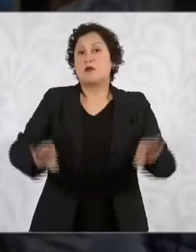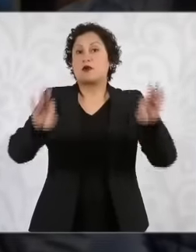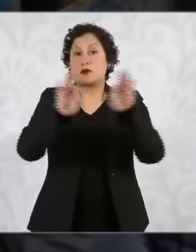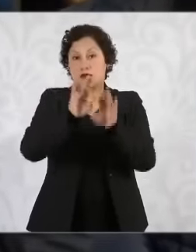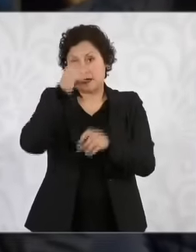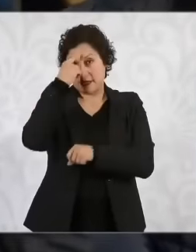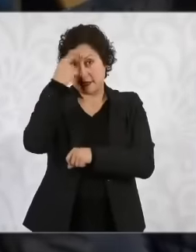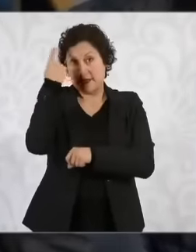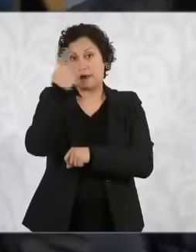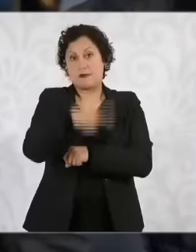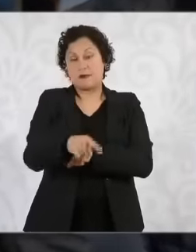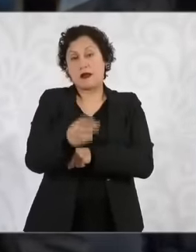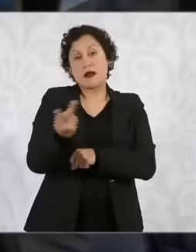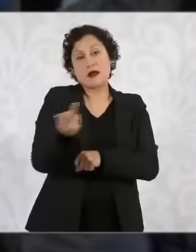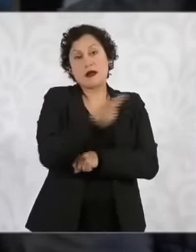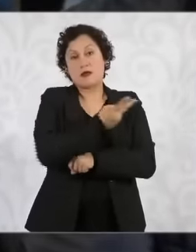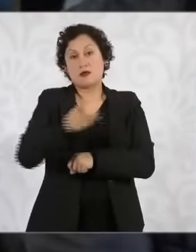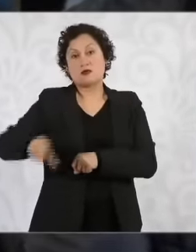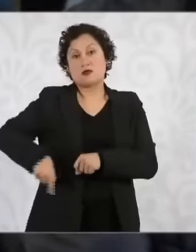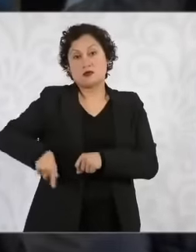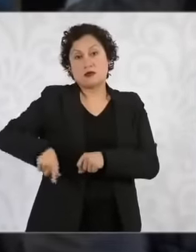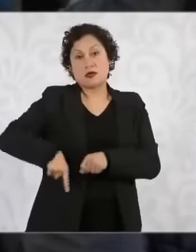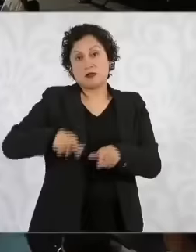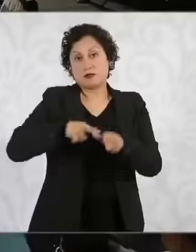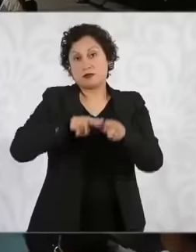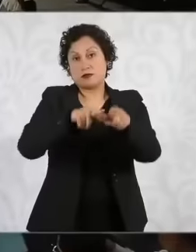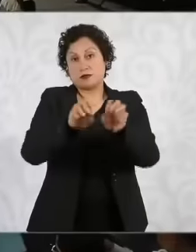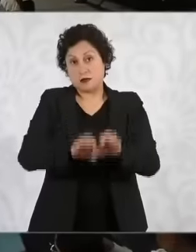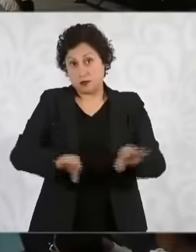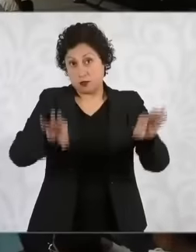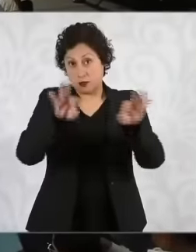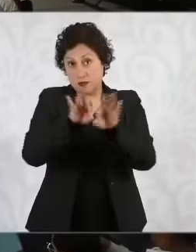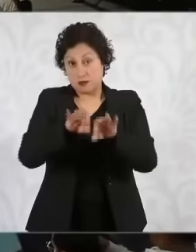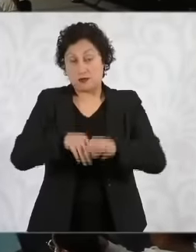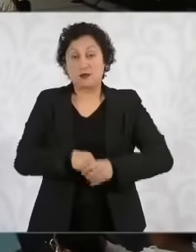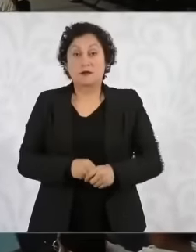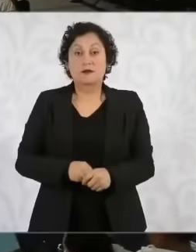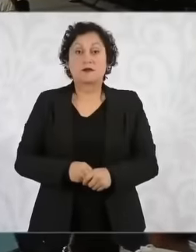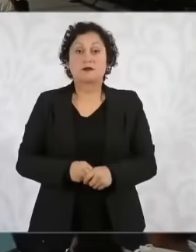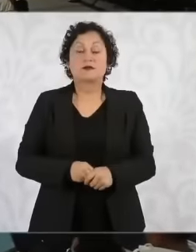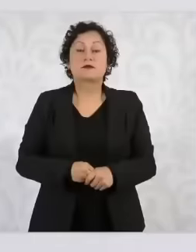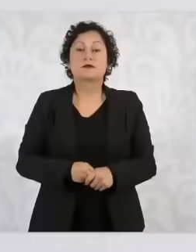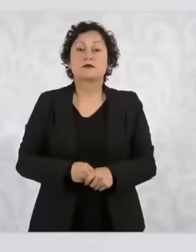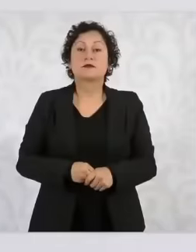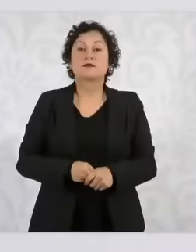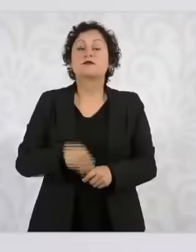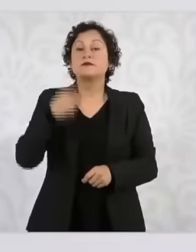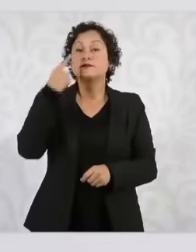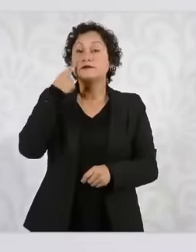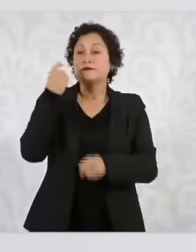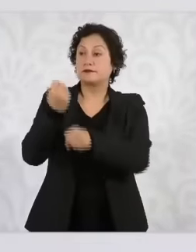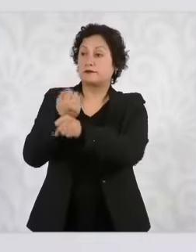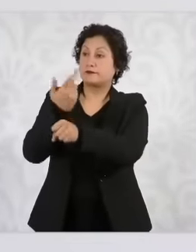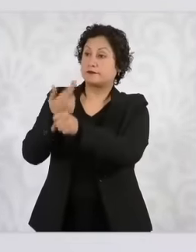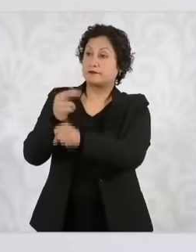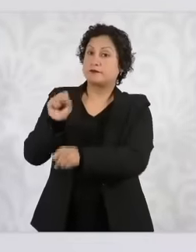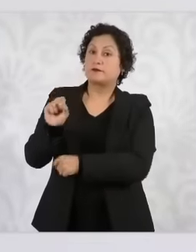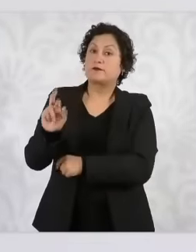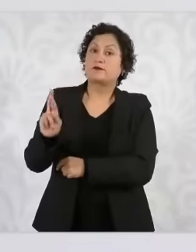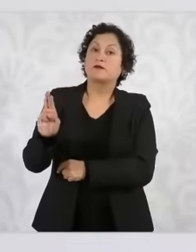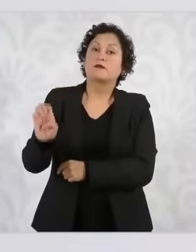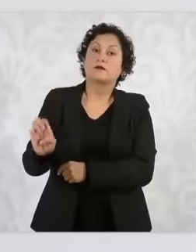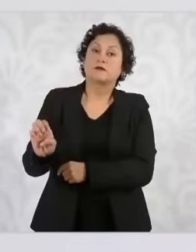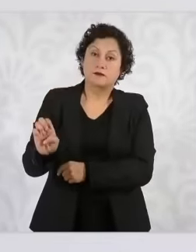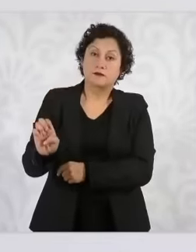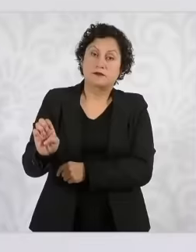both governments have, the Secretary of Foreign Affairs, remember what